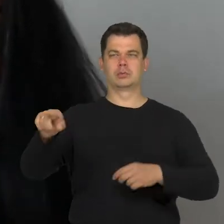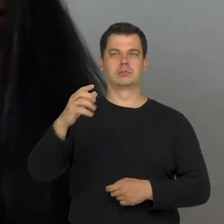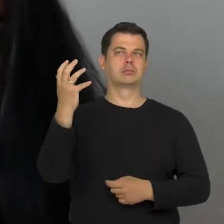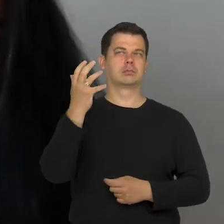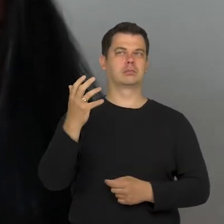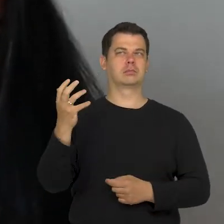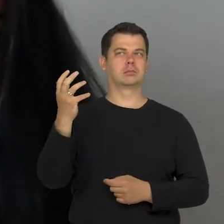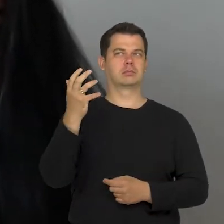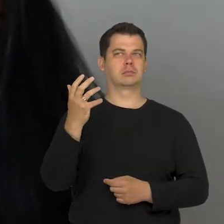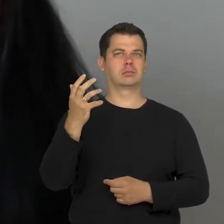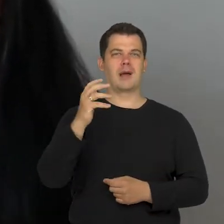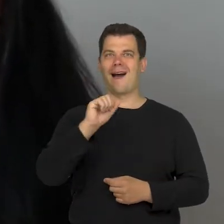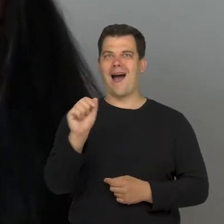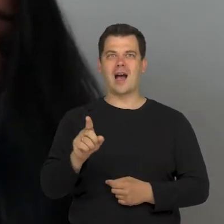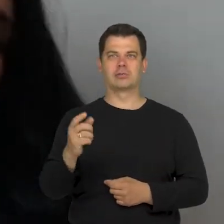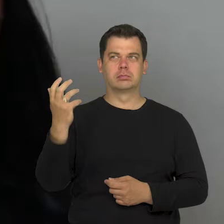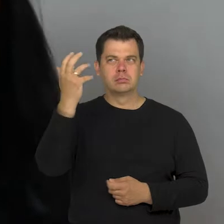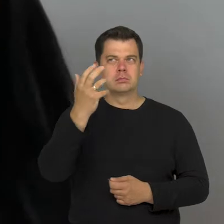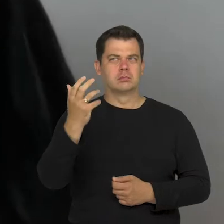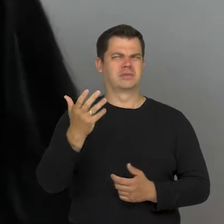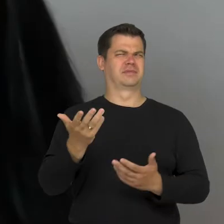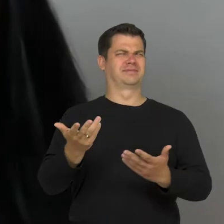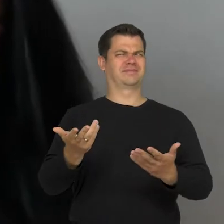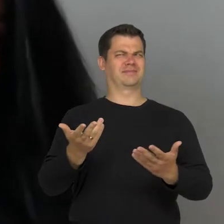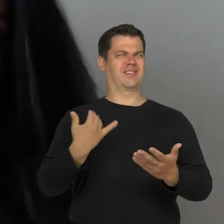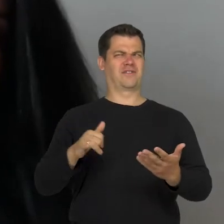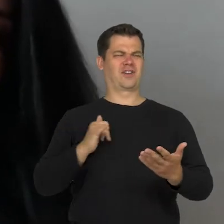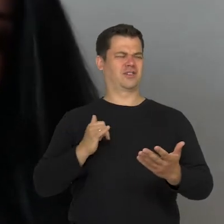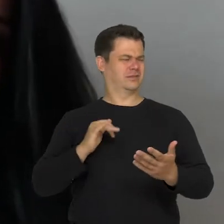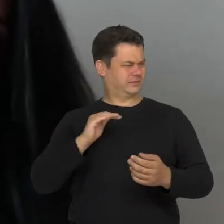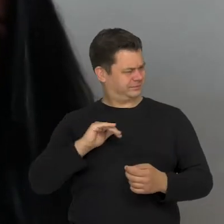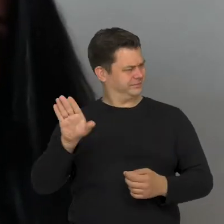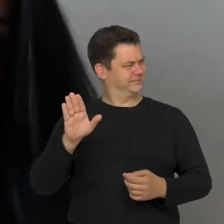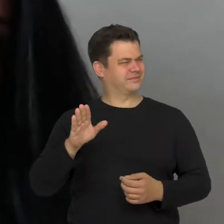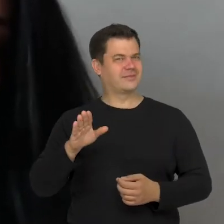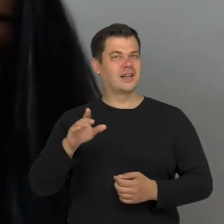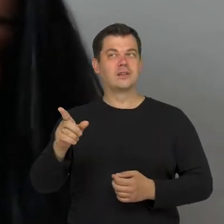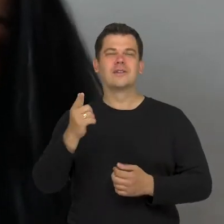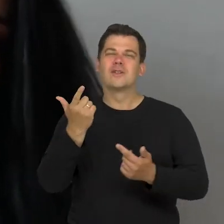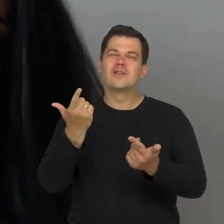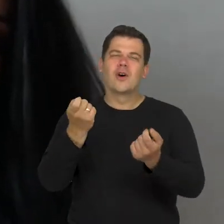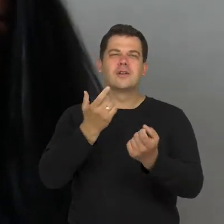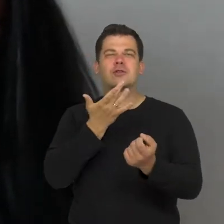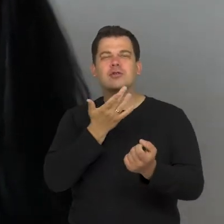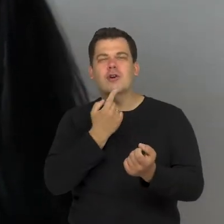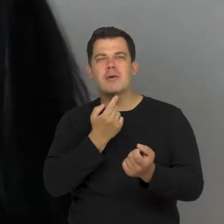something else than just looking, that these are nuances which can be felt by someone